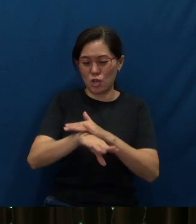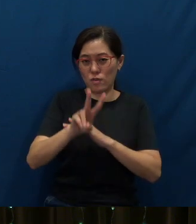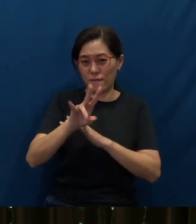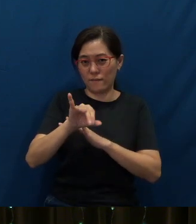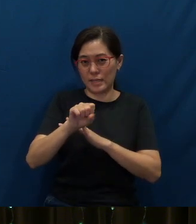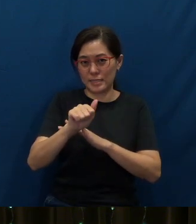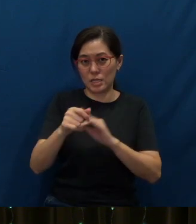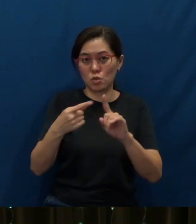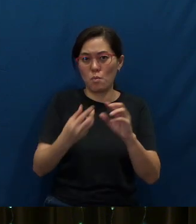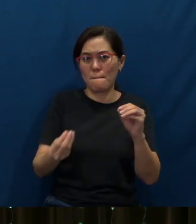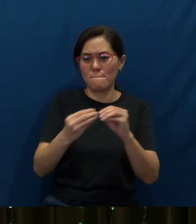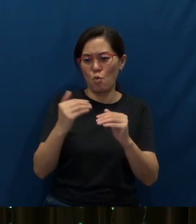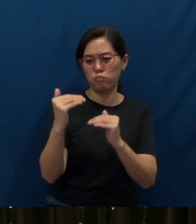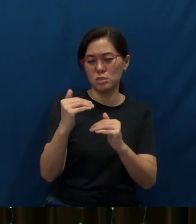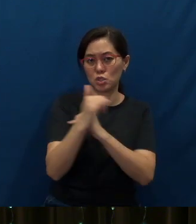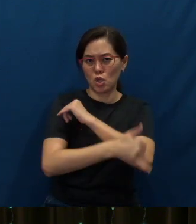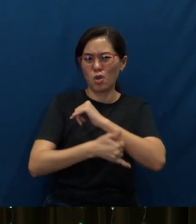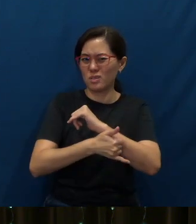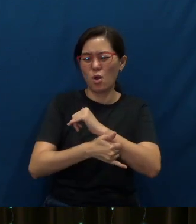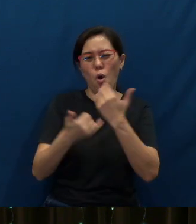countries was already getting difficult.